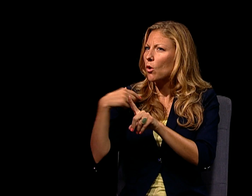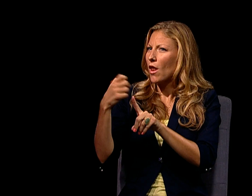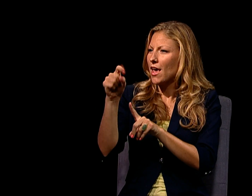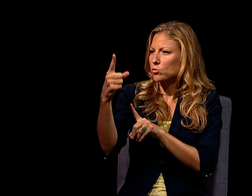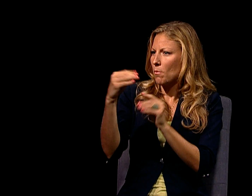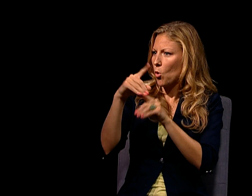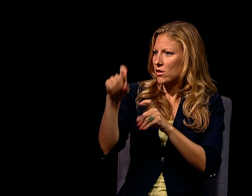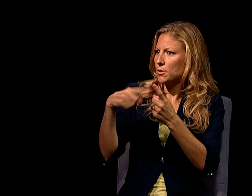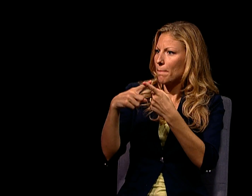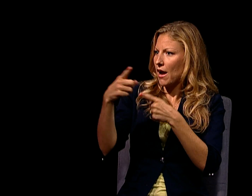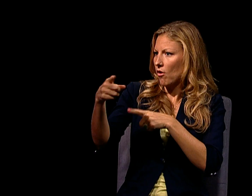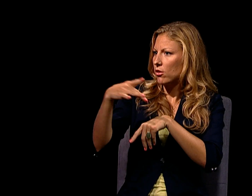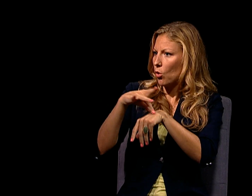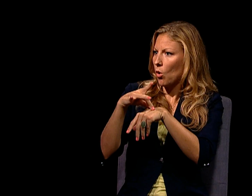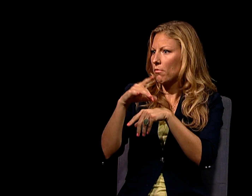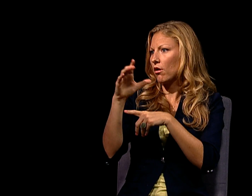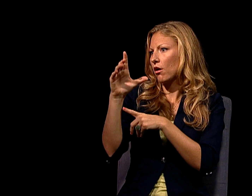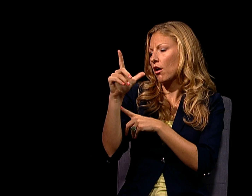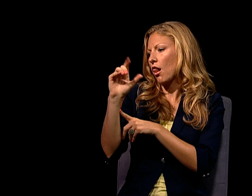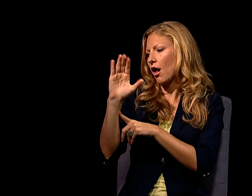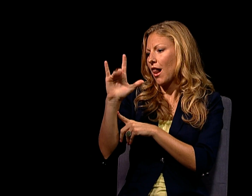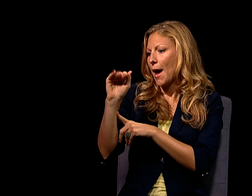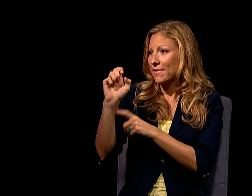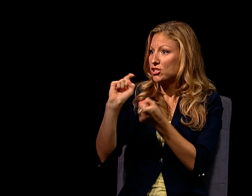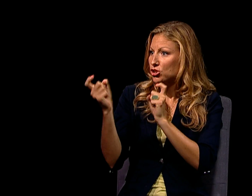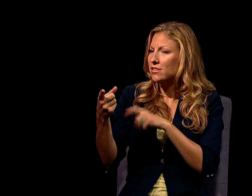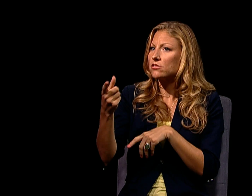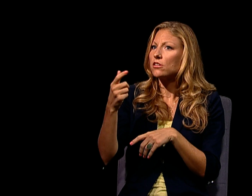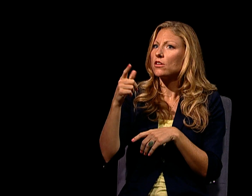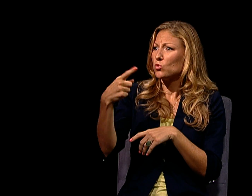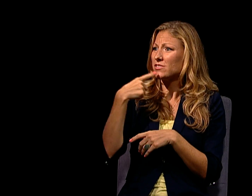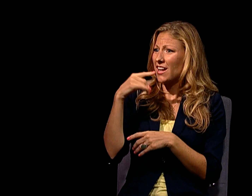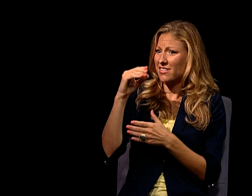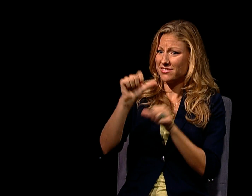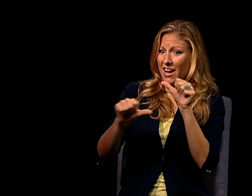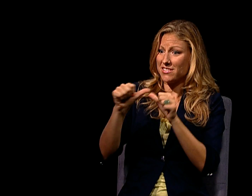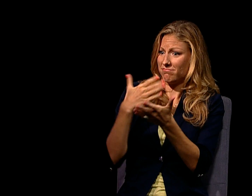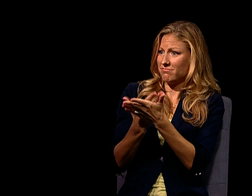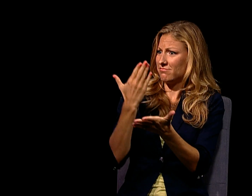AND BEFORE WE MOVE ON TO ANOTHER TOPIC, I'D LIKE TO ASK YOU ANOTHER QUESTION ABOUT THE GLOBAL CLIMATE CHANGE.